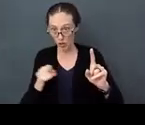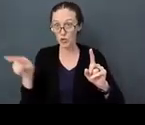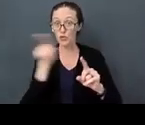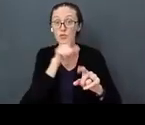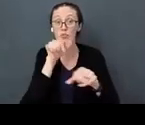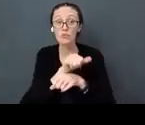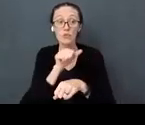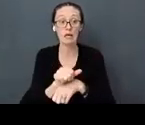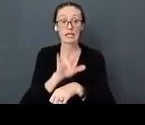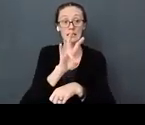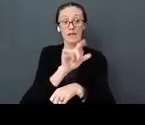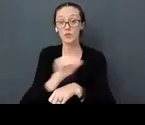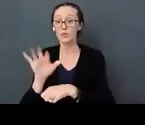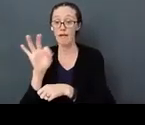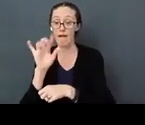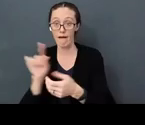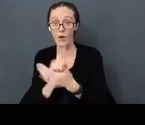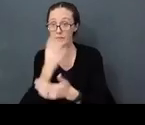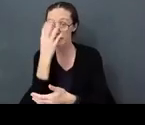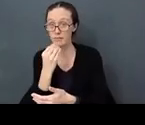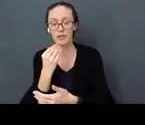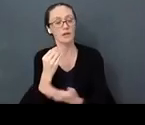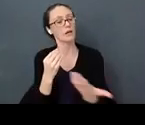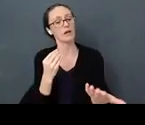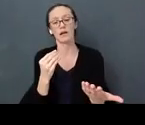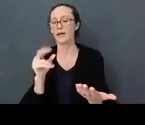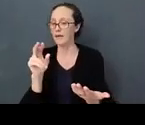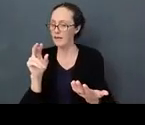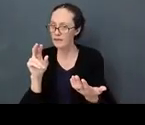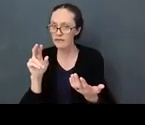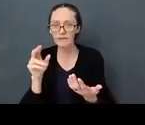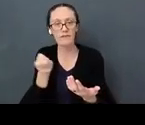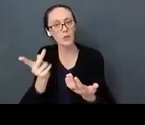hours of sleep a day. I don’t I know. Very few people do and that harms our brains.